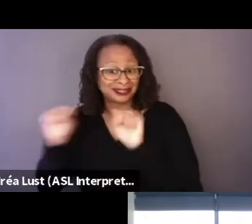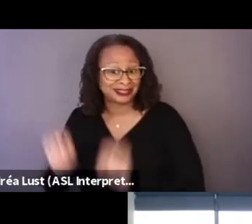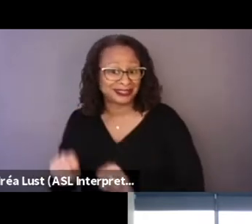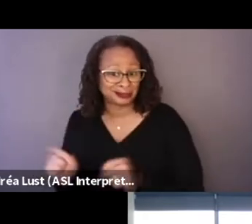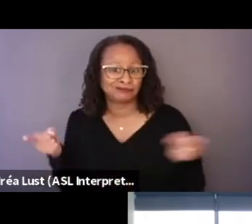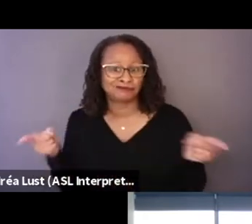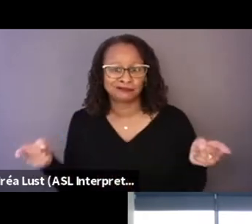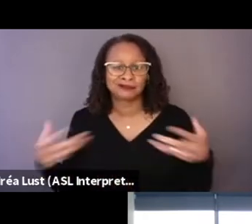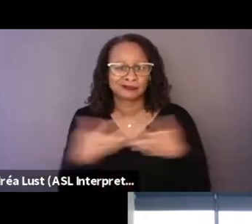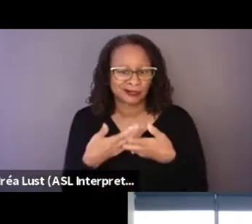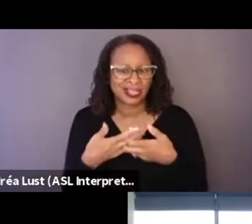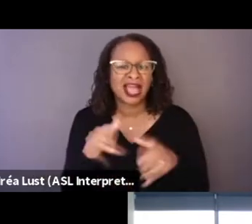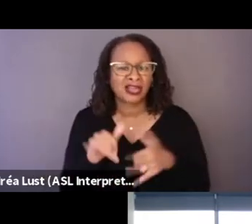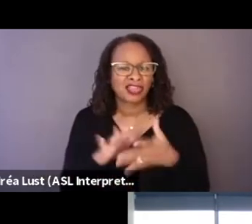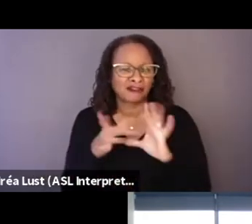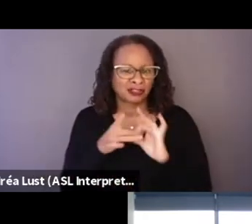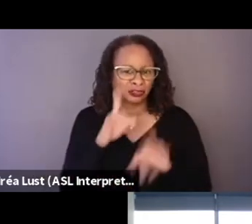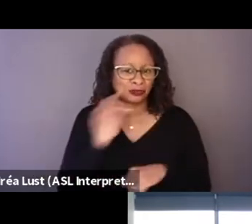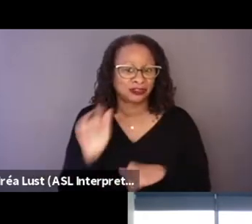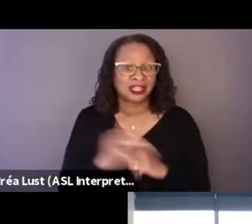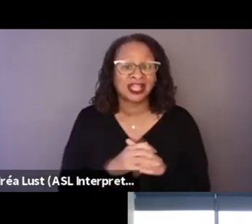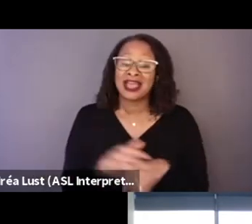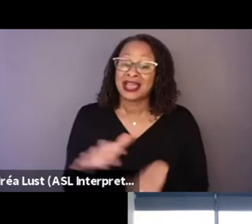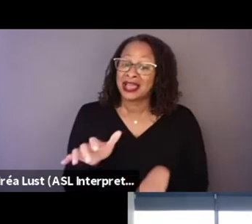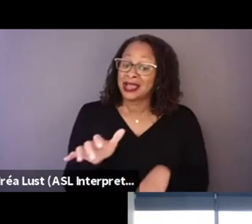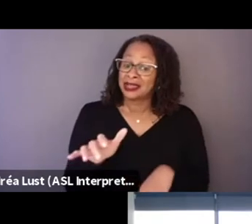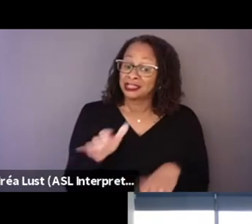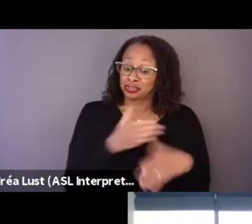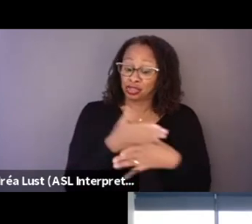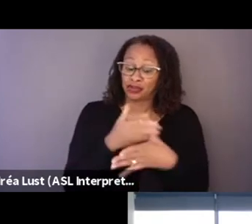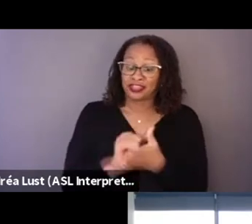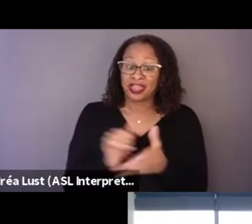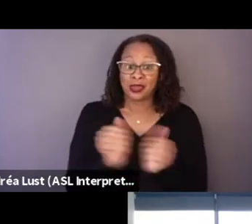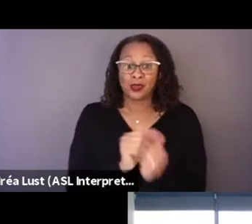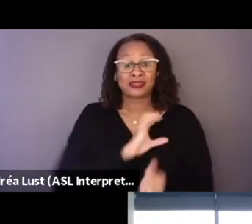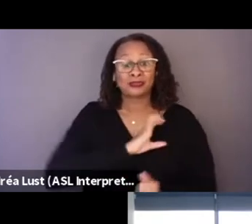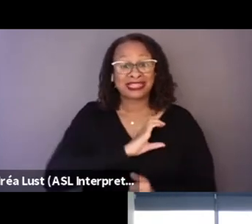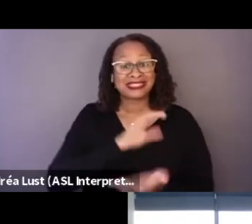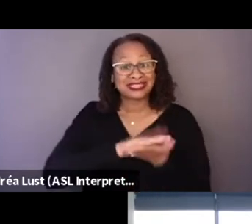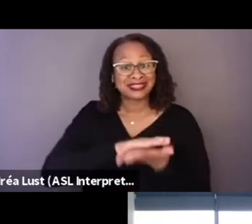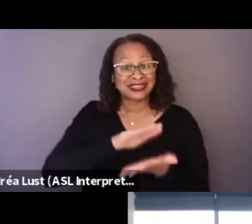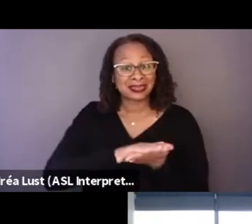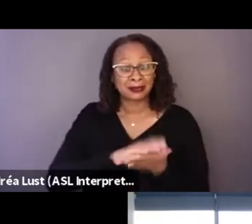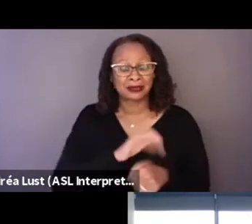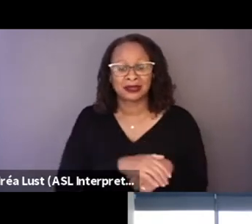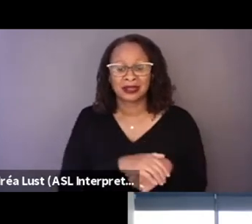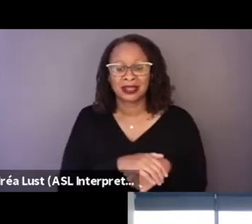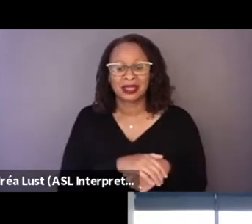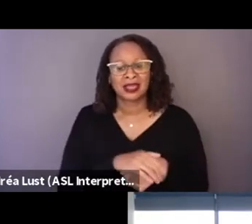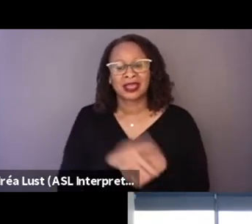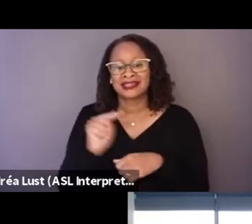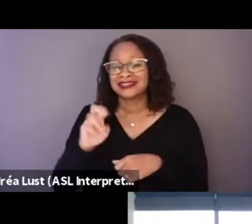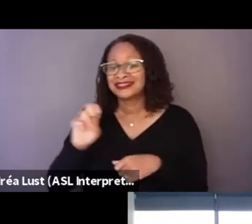And just sharing that with, you know, the police academies, the Mesa Police, like all these, you know,